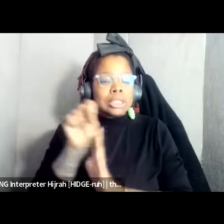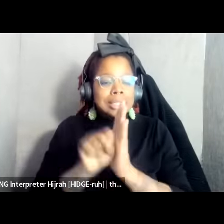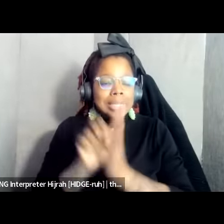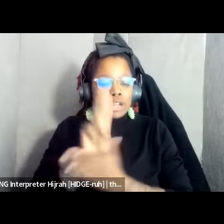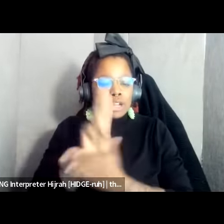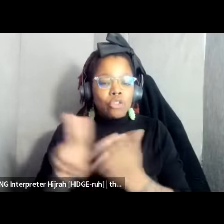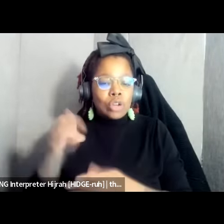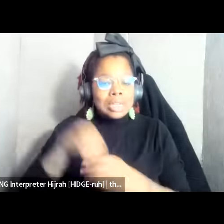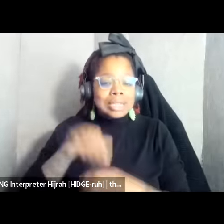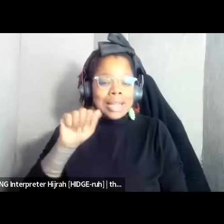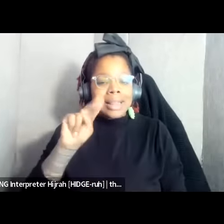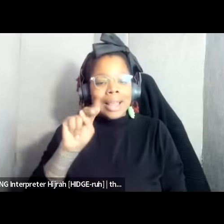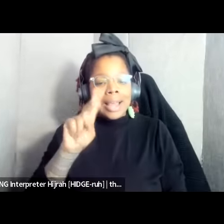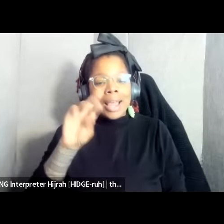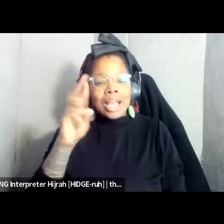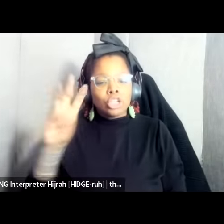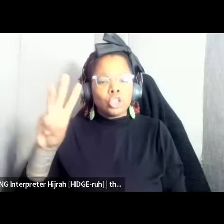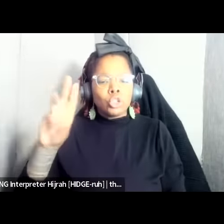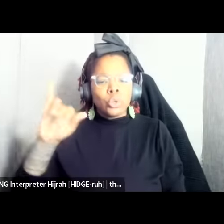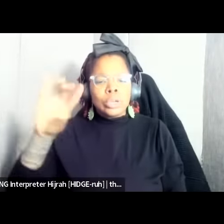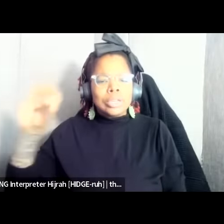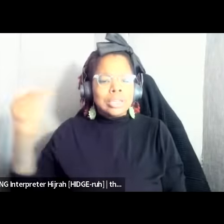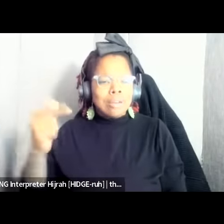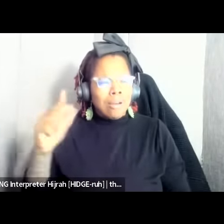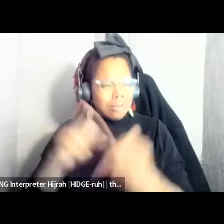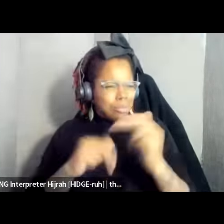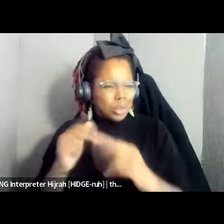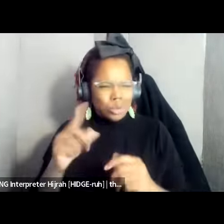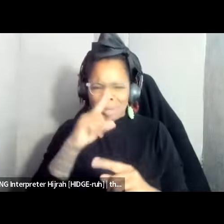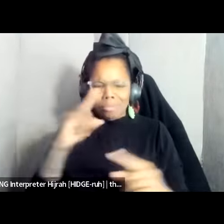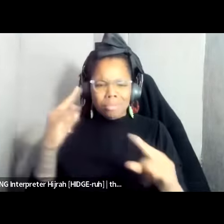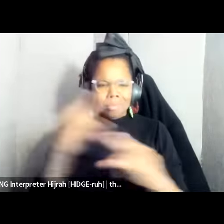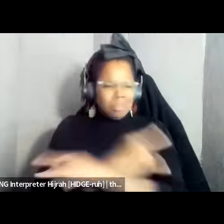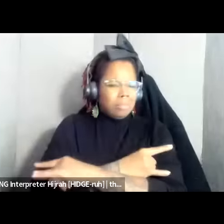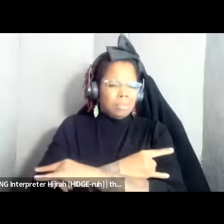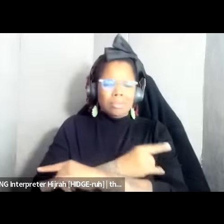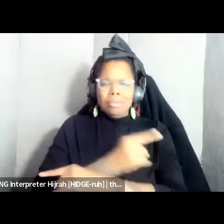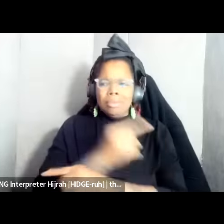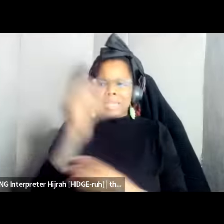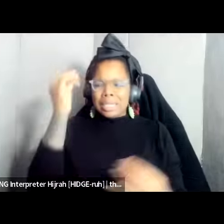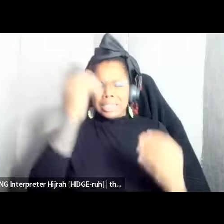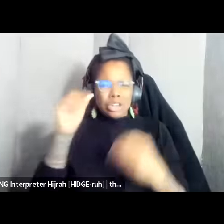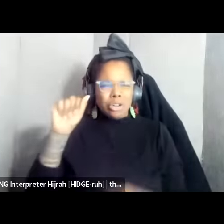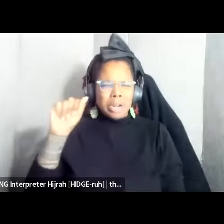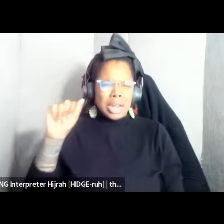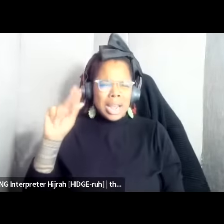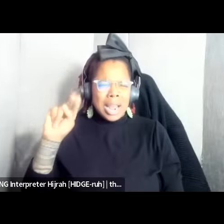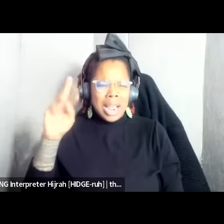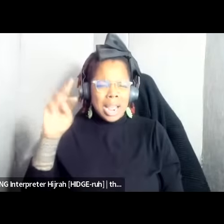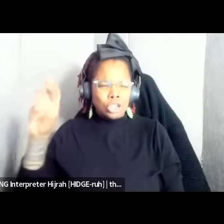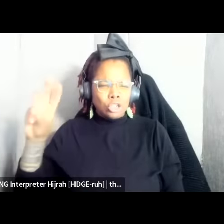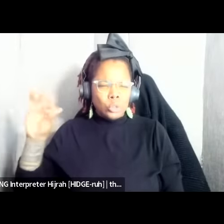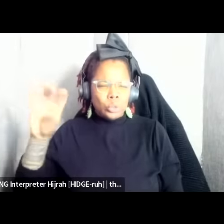building which is so bizarre given this uh civil rights Legacy that uh he was a part of